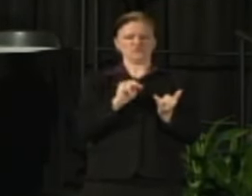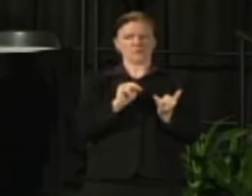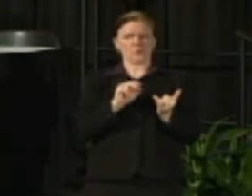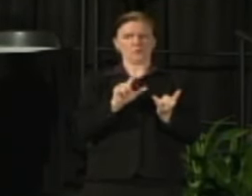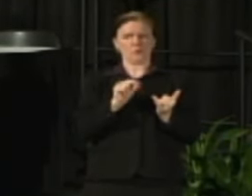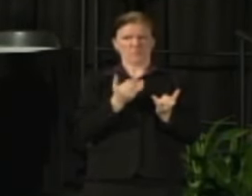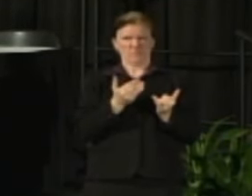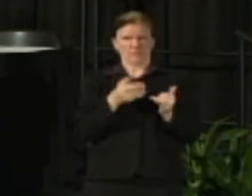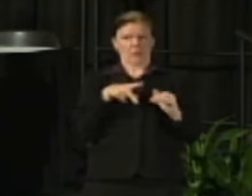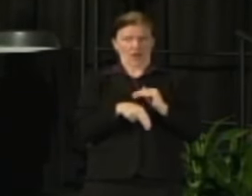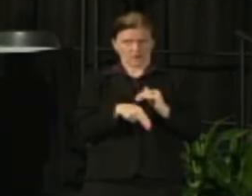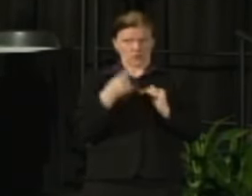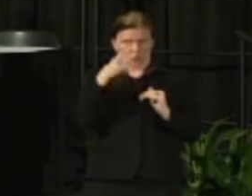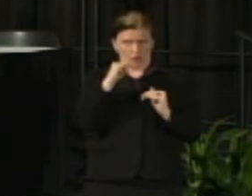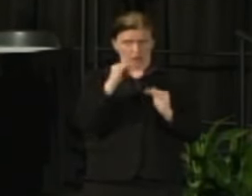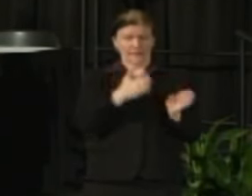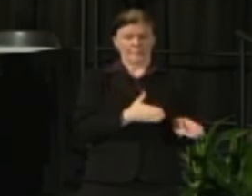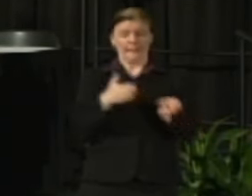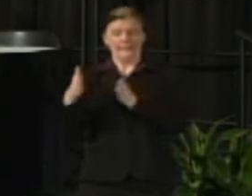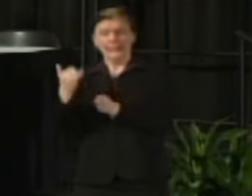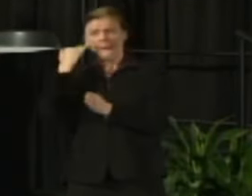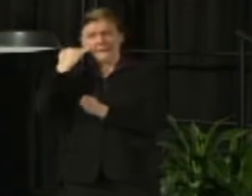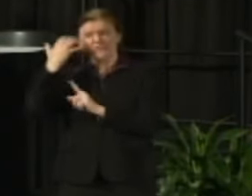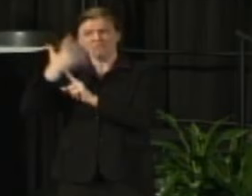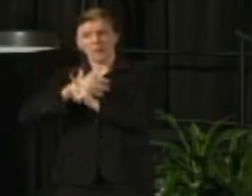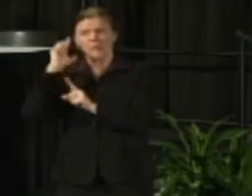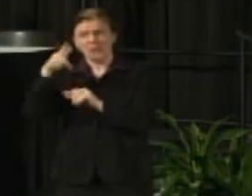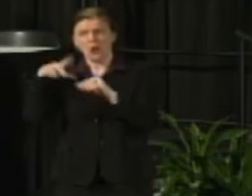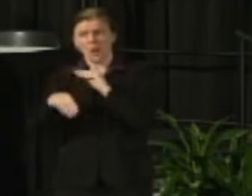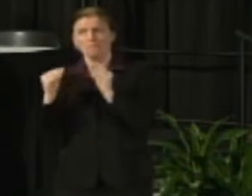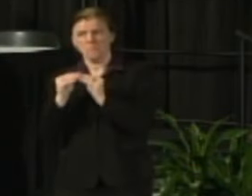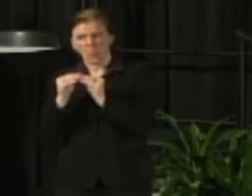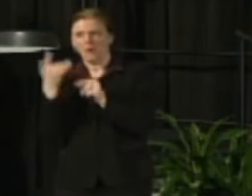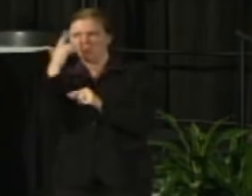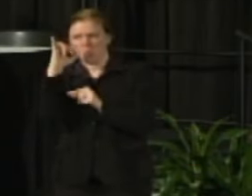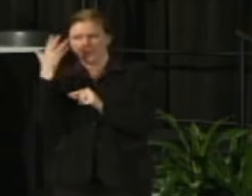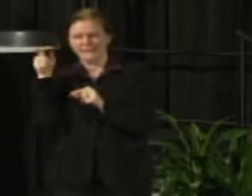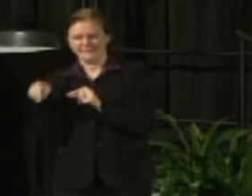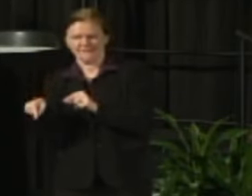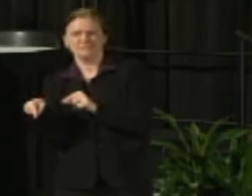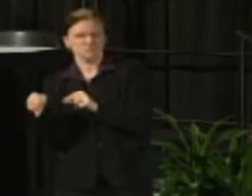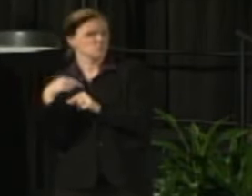and going forward here's what we would anticipate any further cuts would be to try to stem this from occurring.